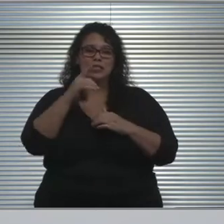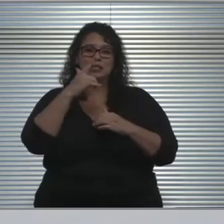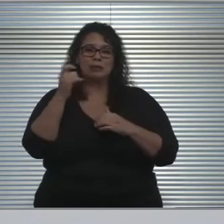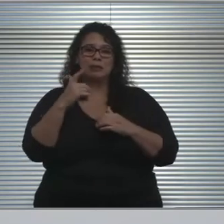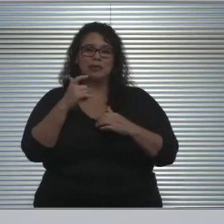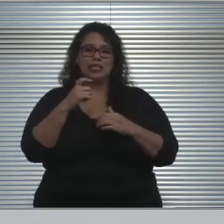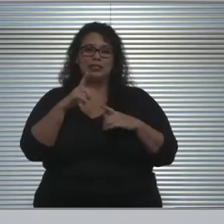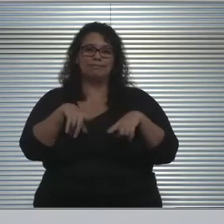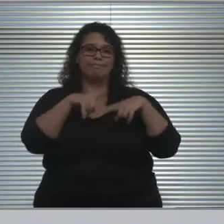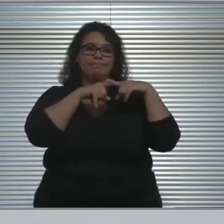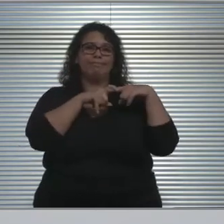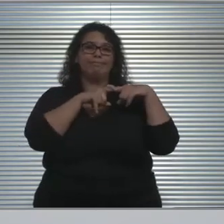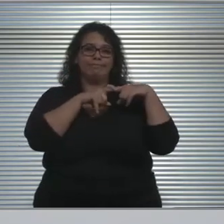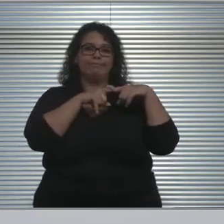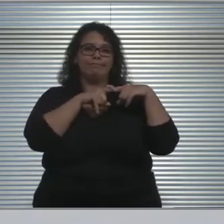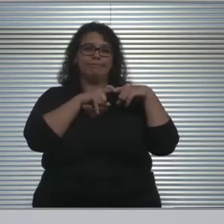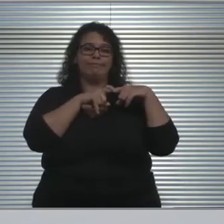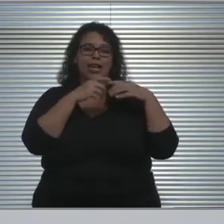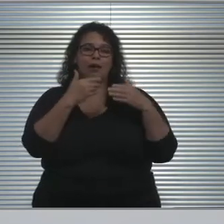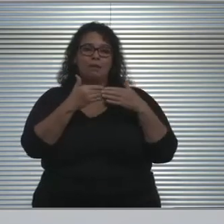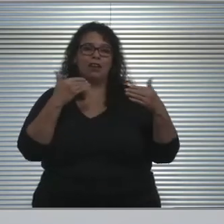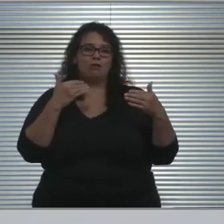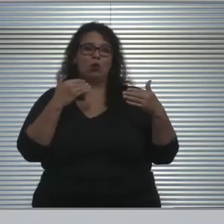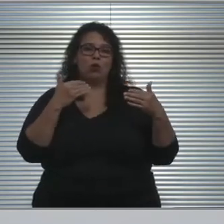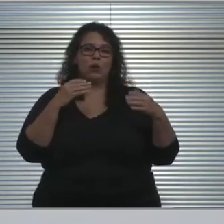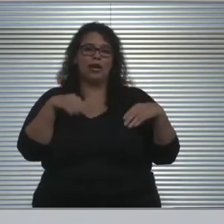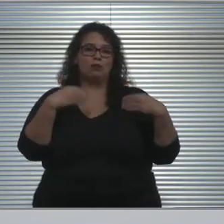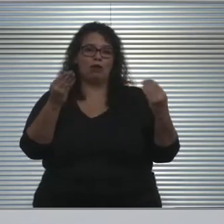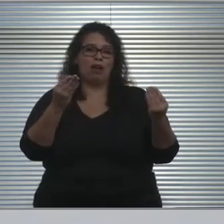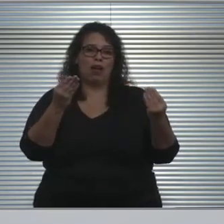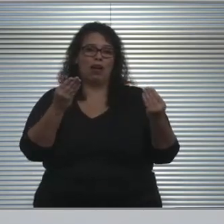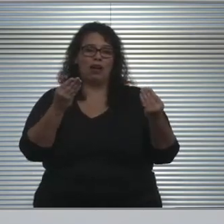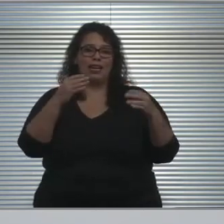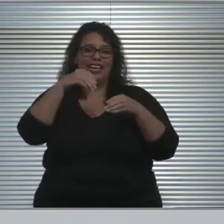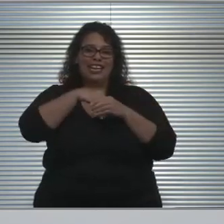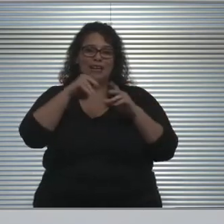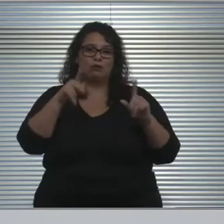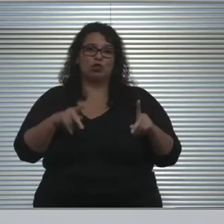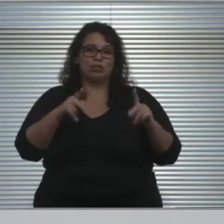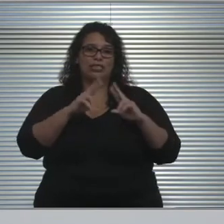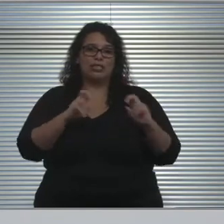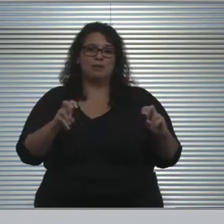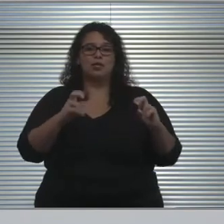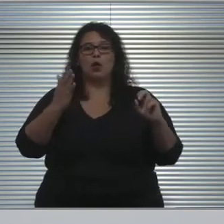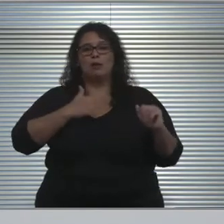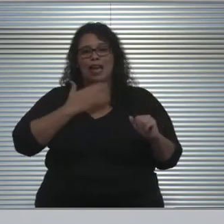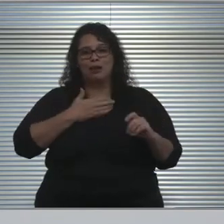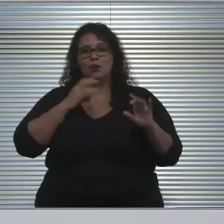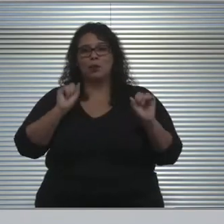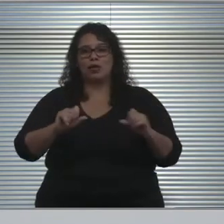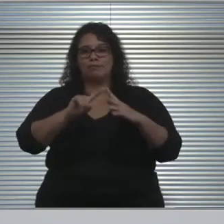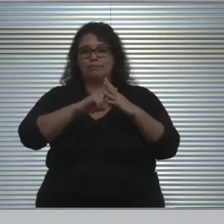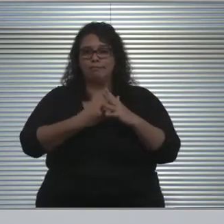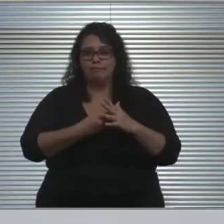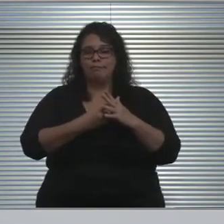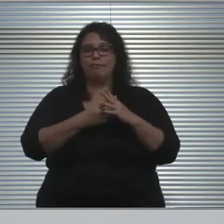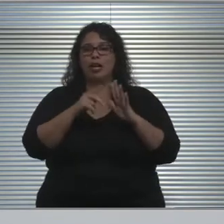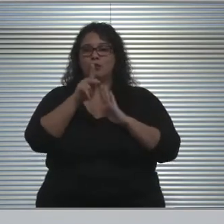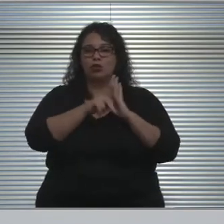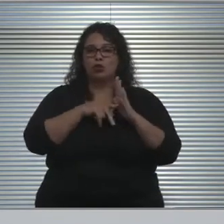on just providing those in-person assessments. So I'm happy that we're beginning to have those conversations, put things into place, put protocols and procedures in place,